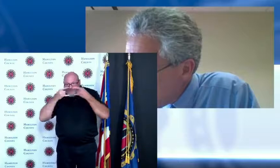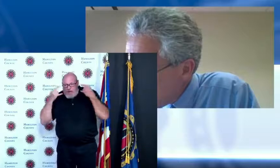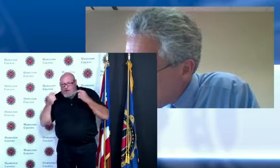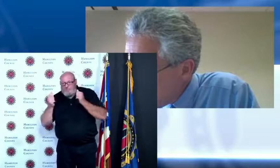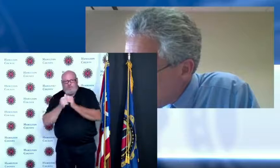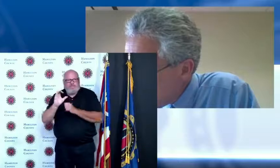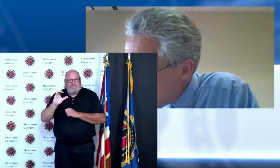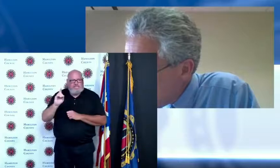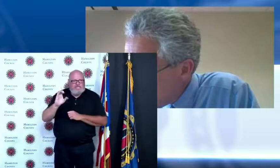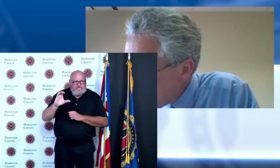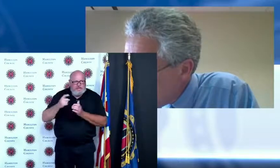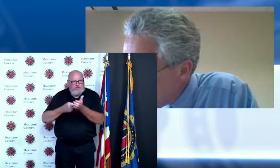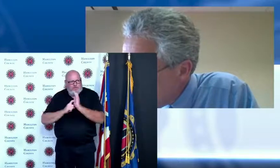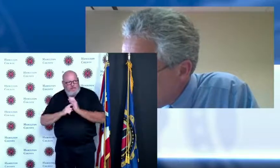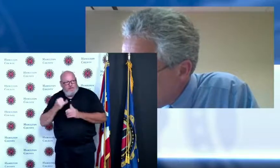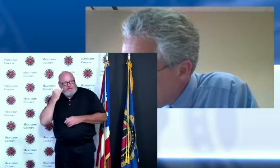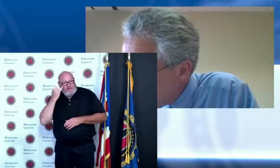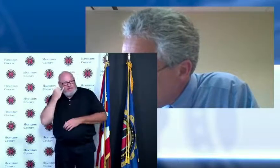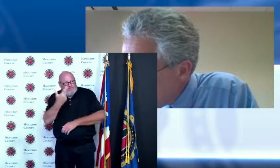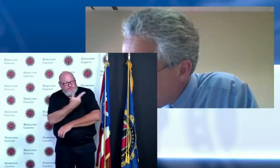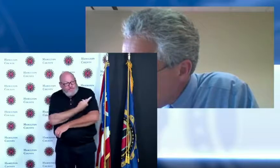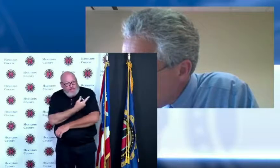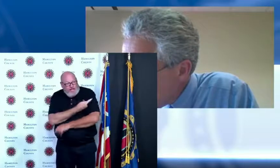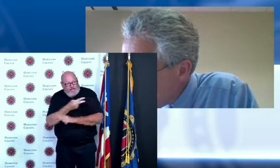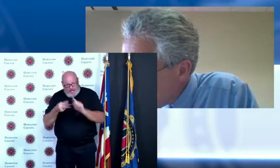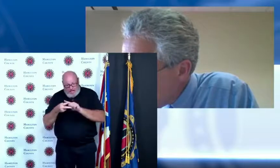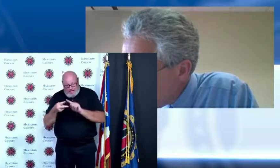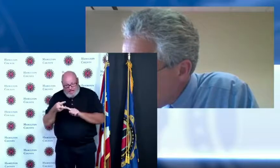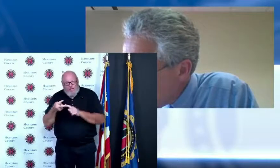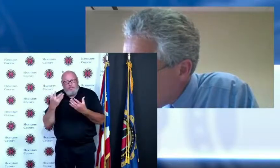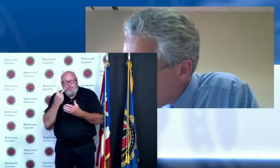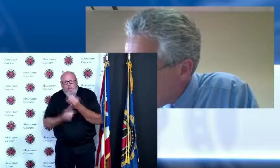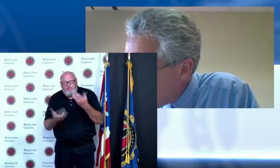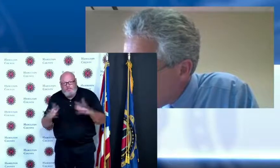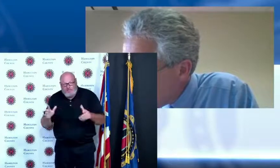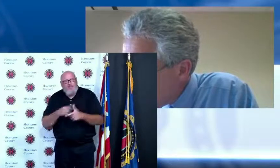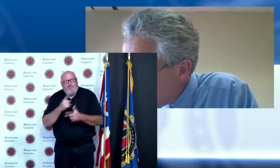to wear the mask in the building if you have not been vaccinated you still should wear the mask